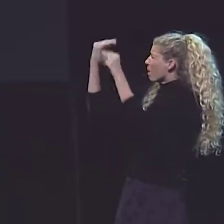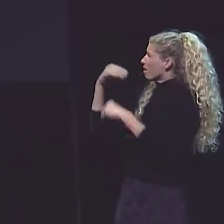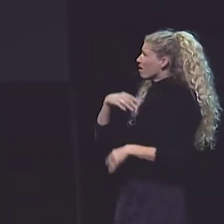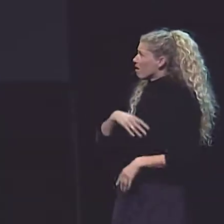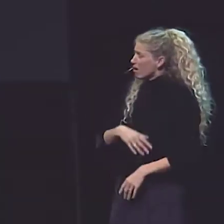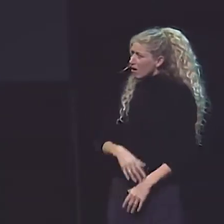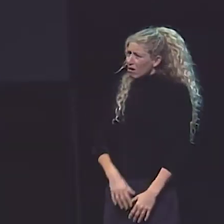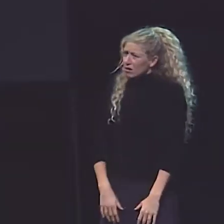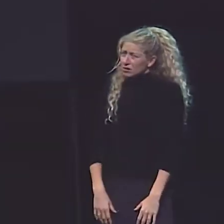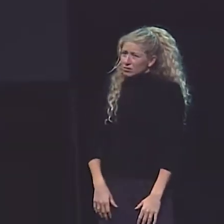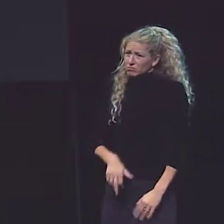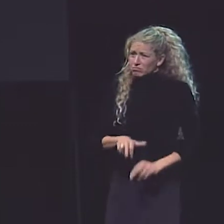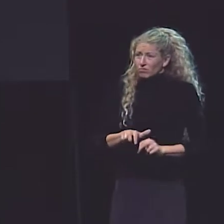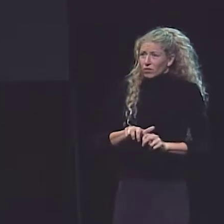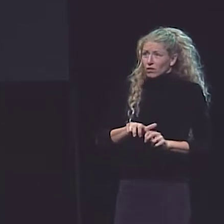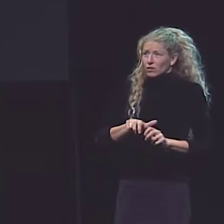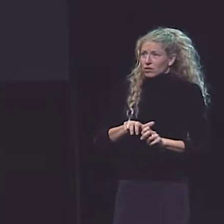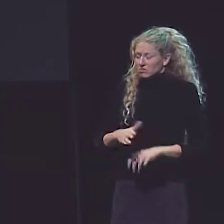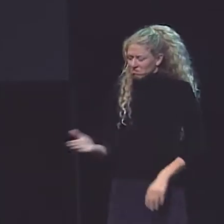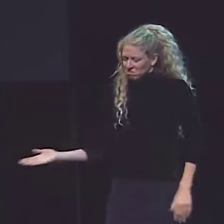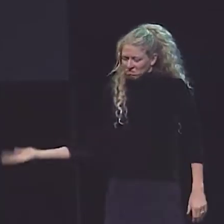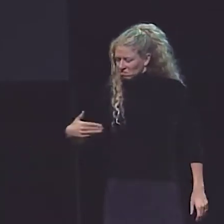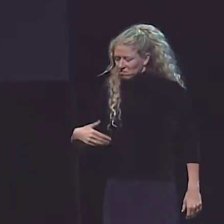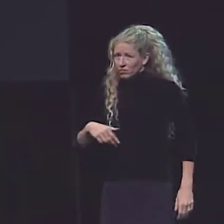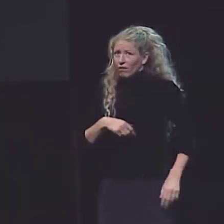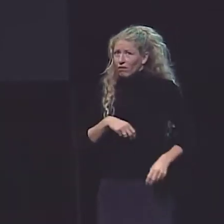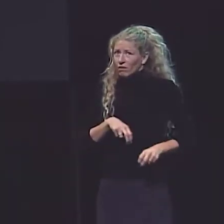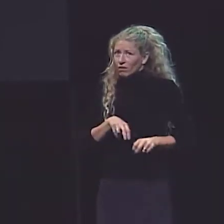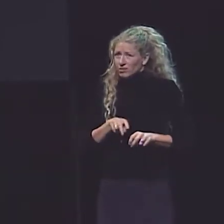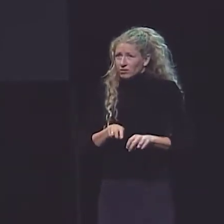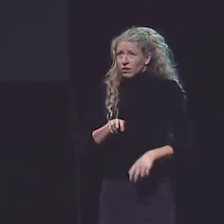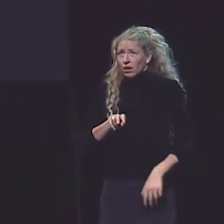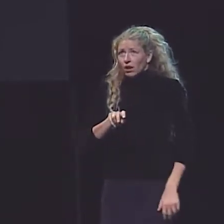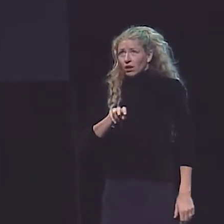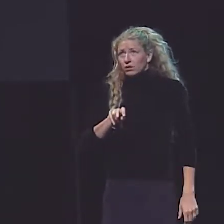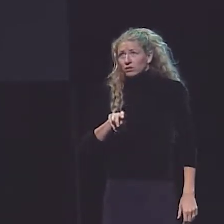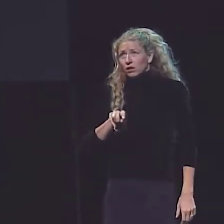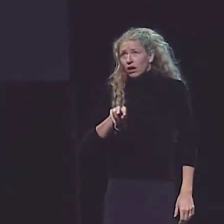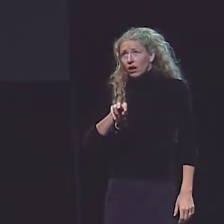ALL THE LIGHTS WERE STILL FLASHING AND THE ALARM WAS STILL GOING. "COME HERE," HE SAID,